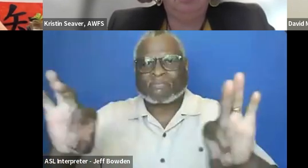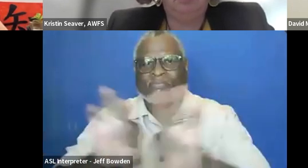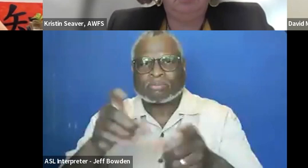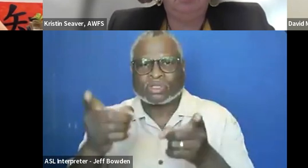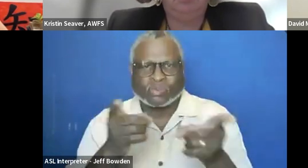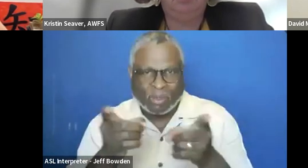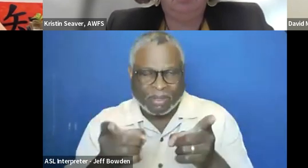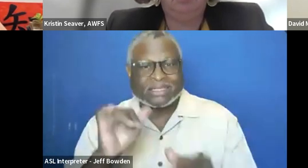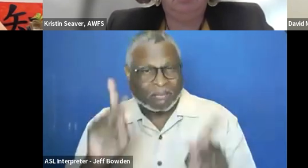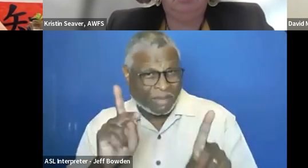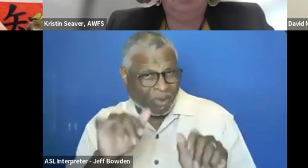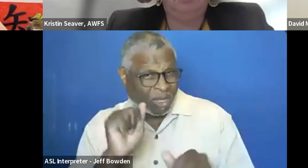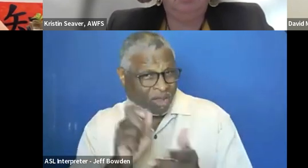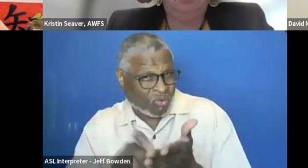And people can write what they are buying